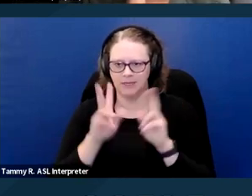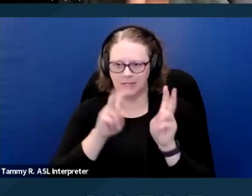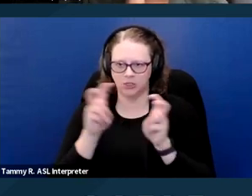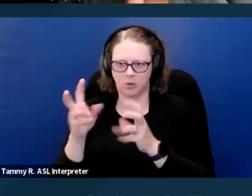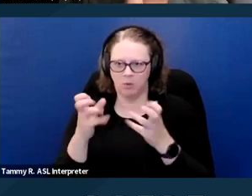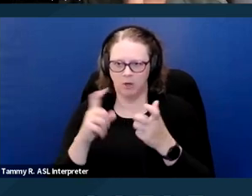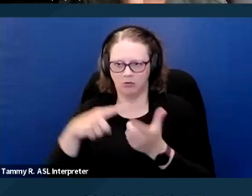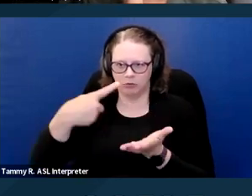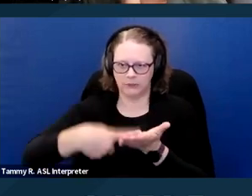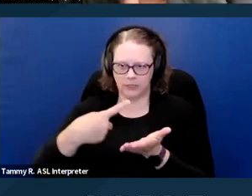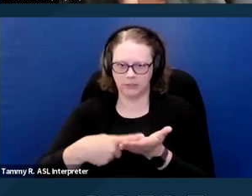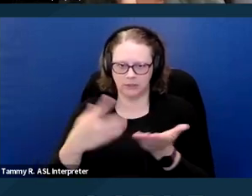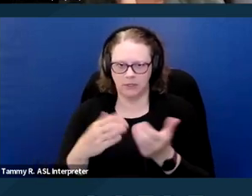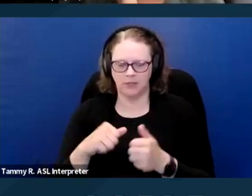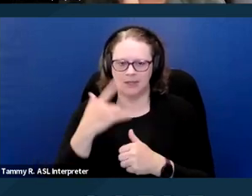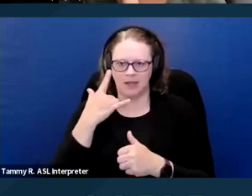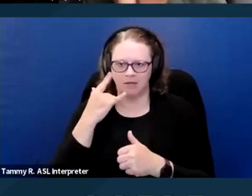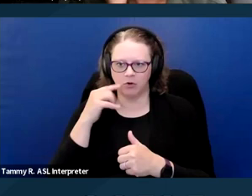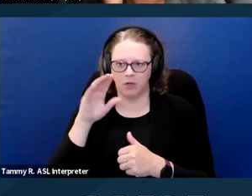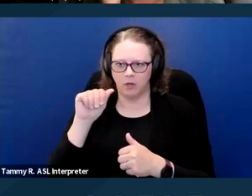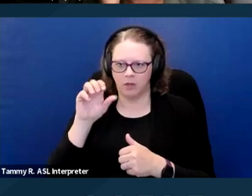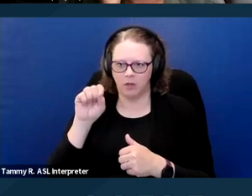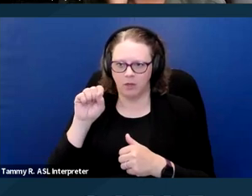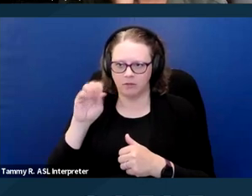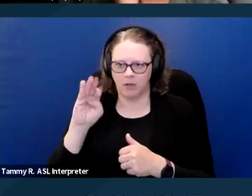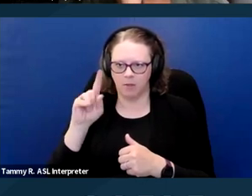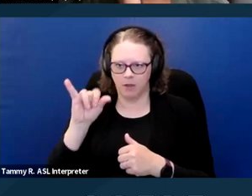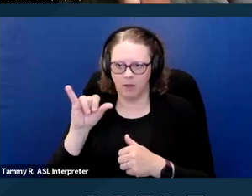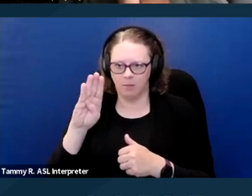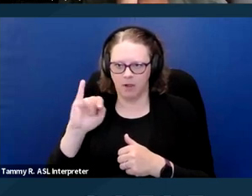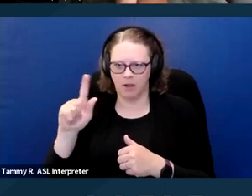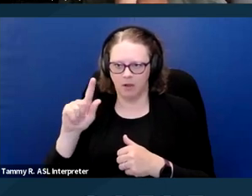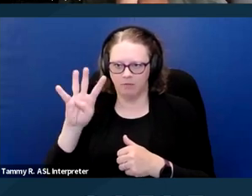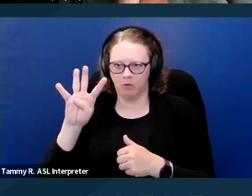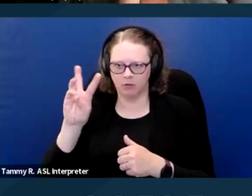to talk about was California Assembly Bill 468. Next slide.